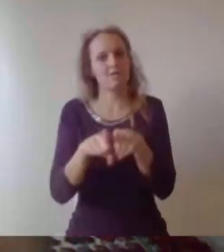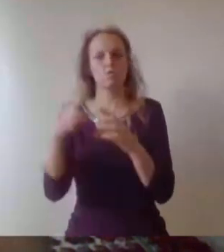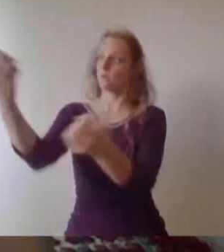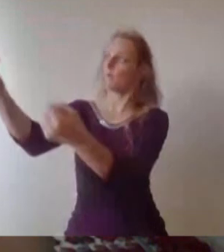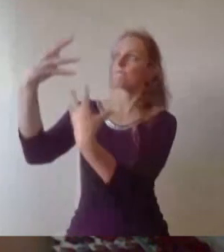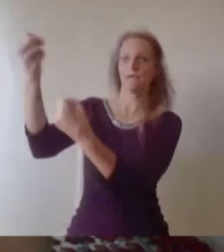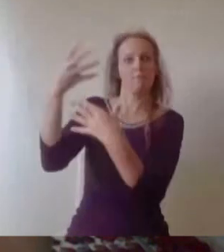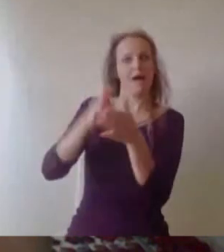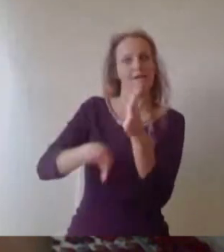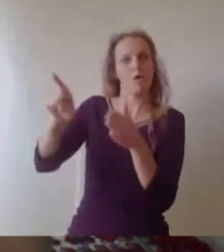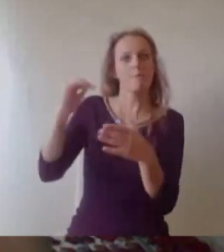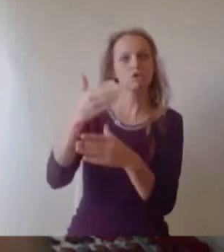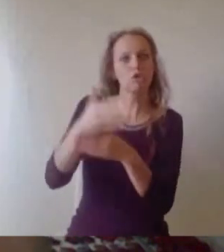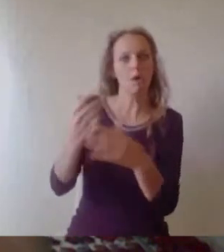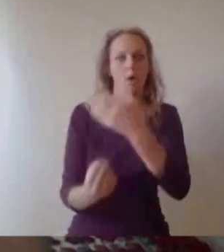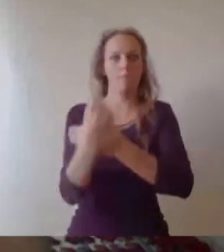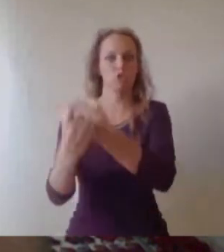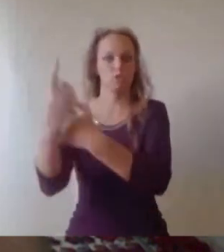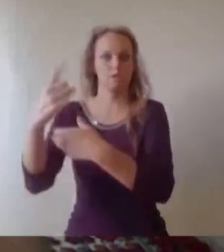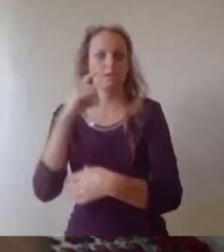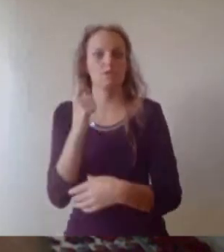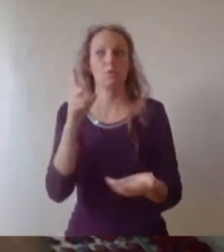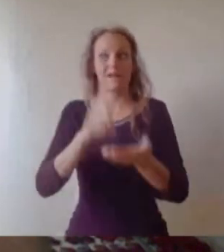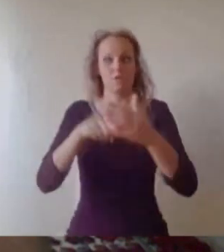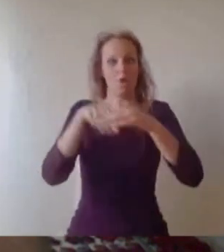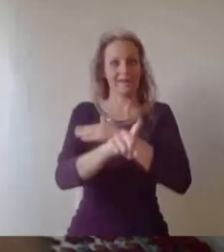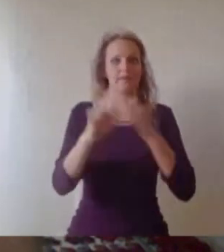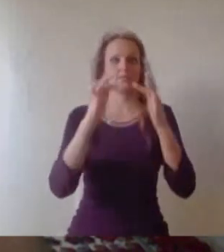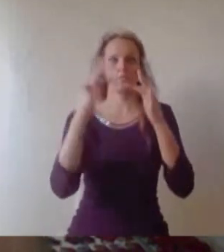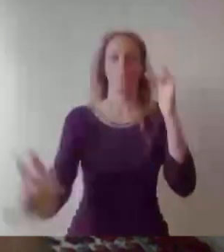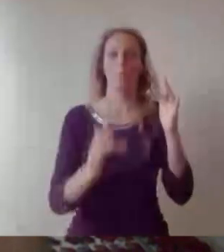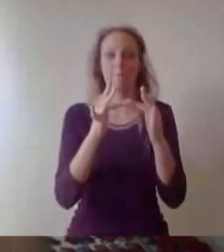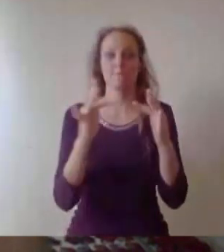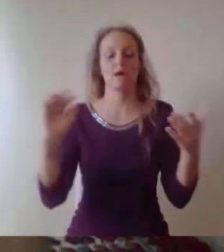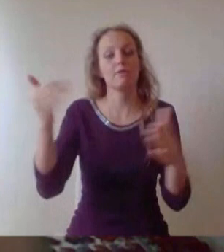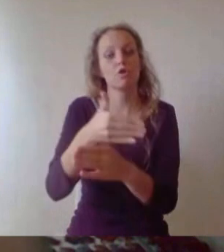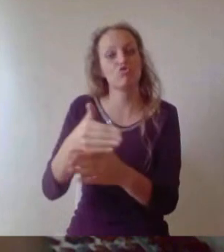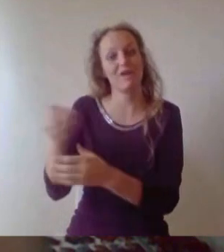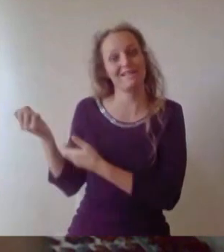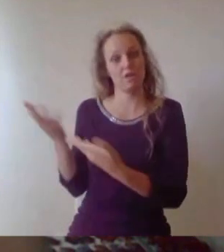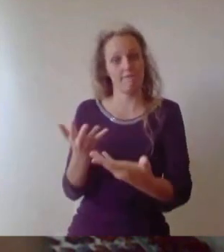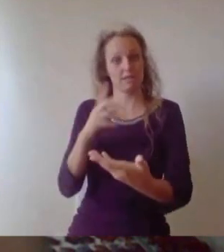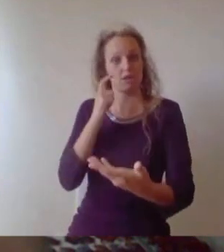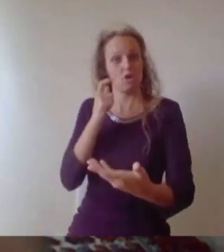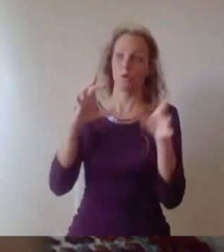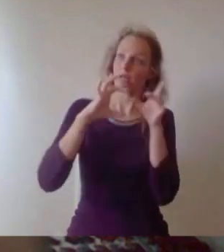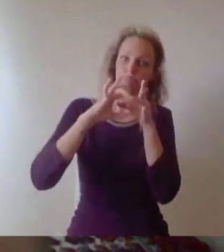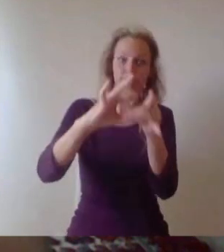Just log on to My Career on the Career Service website, if you would like to speak to one of our careers advisors.